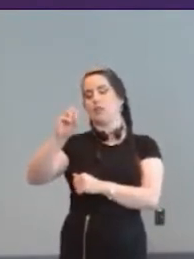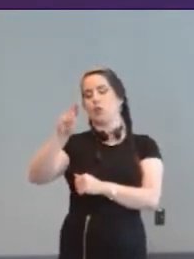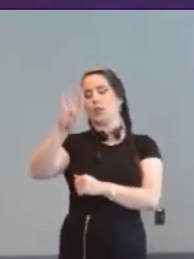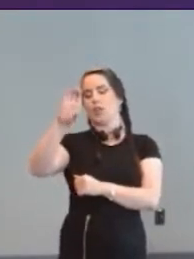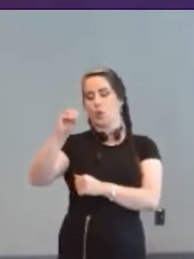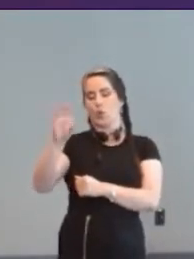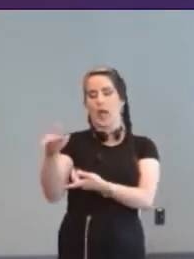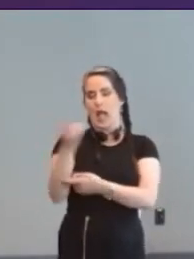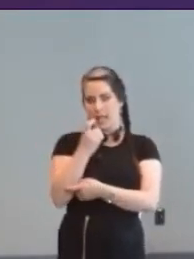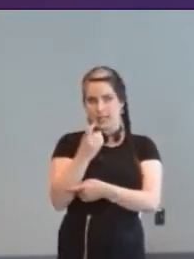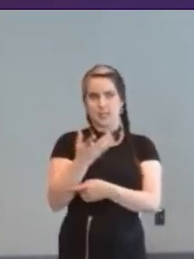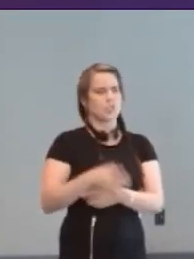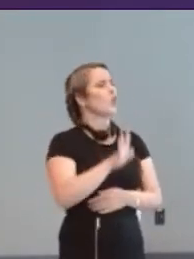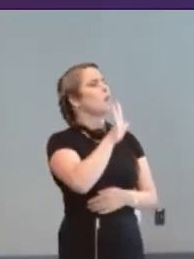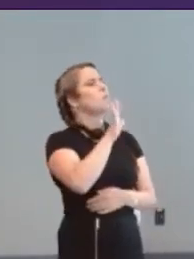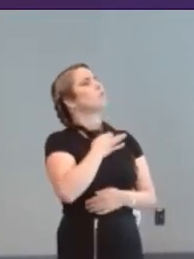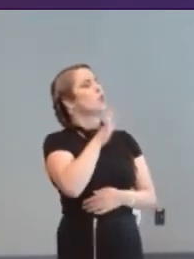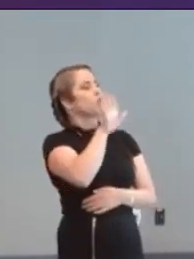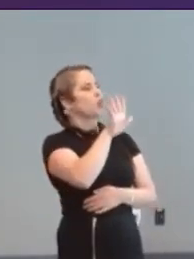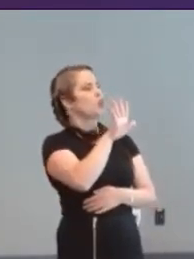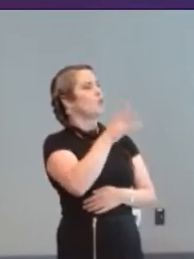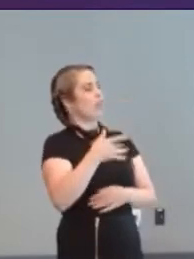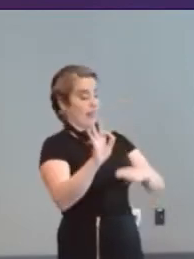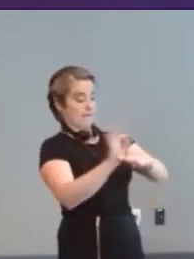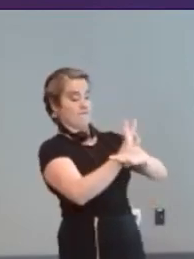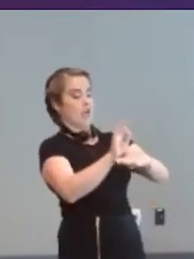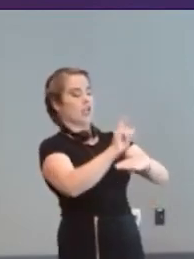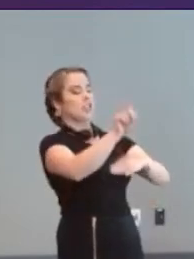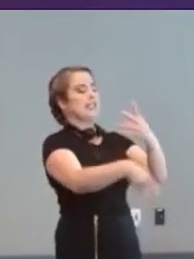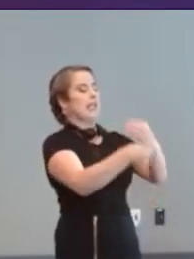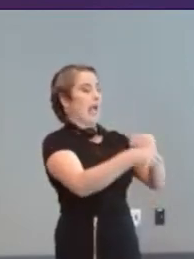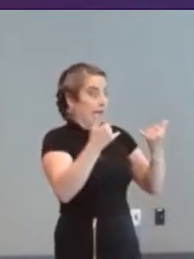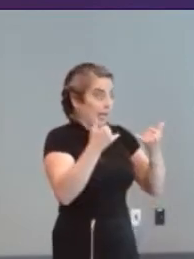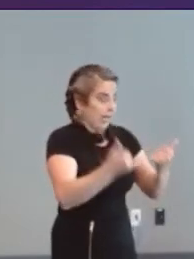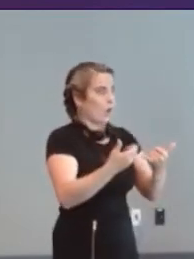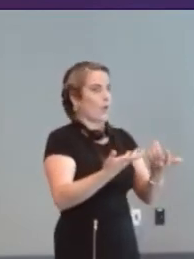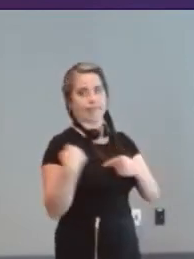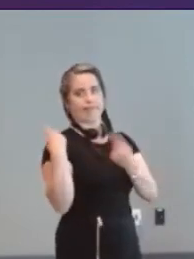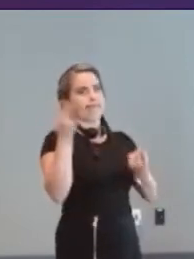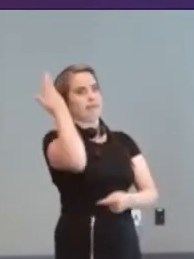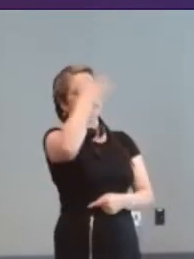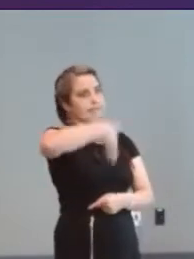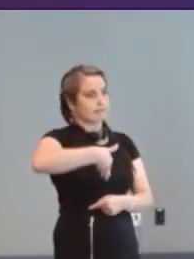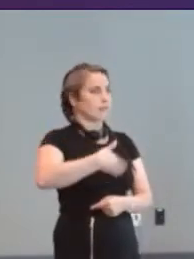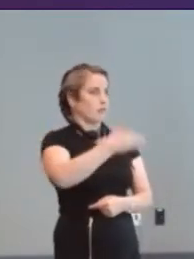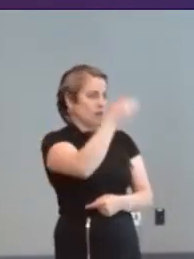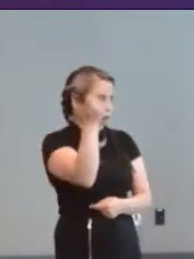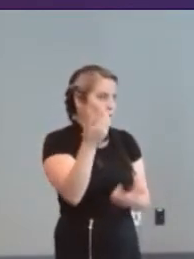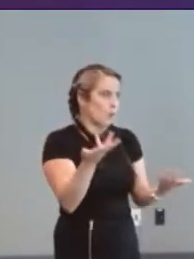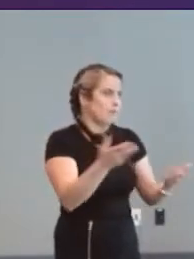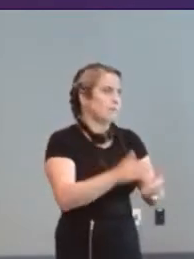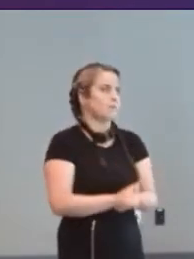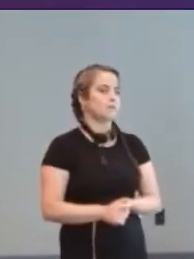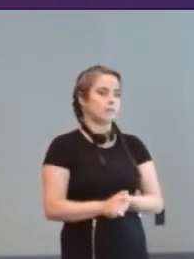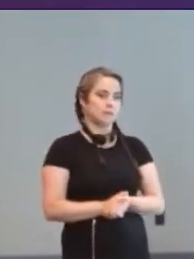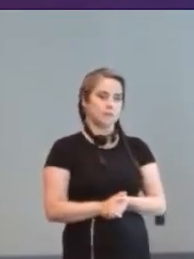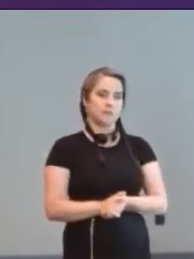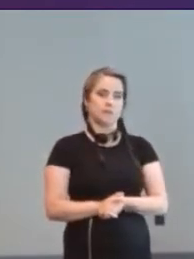do you feel needs to be added ASAP or one that has been forgotten? [Barrie] That's a good question....